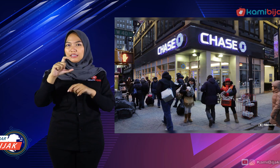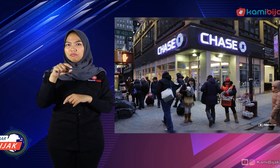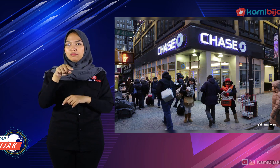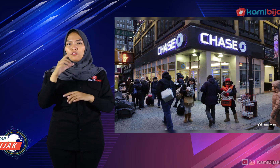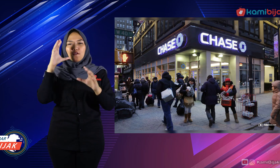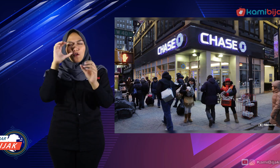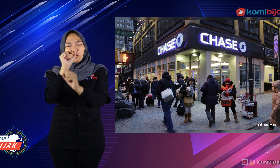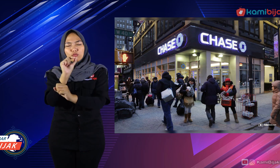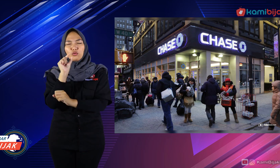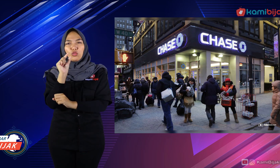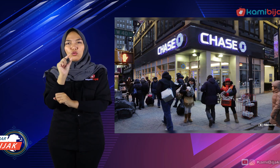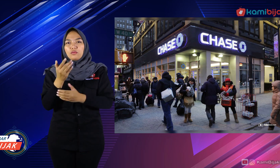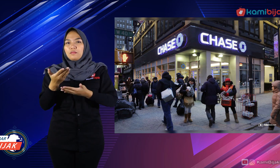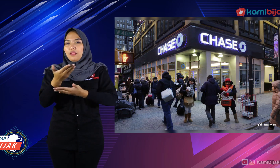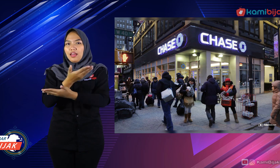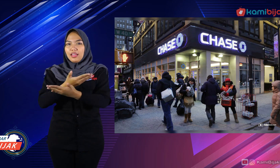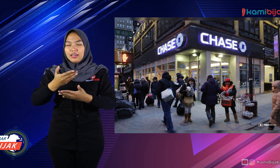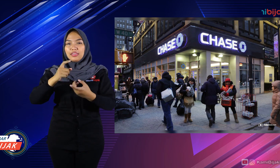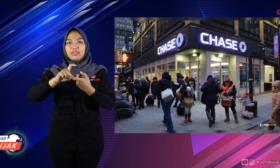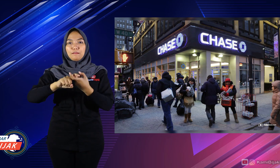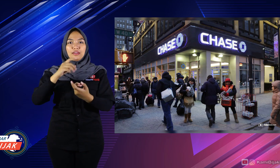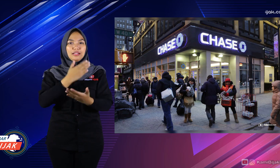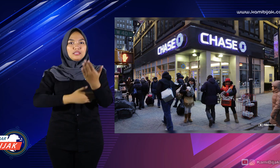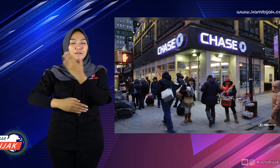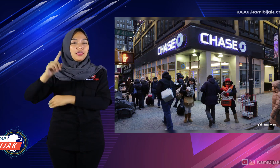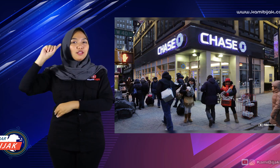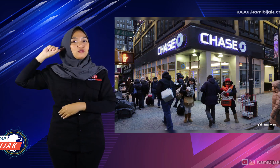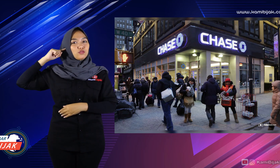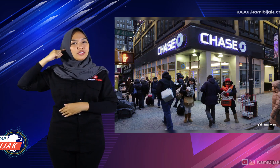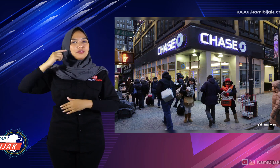which focuses on serving Deaf Disabilities.